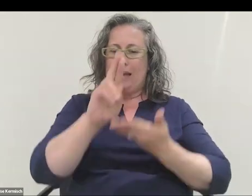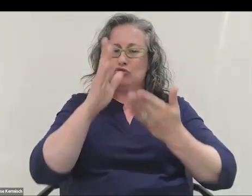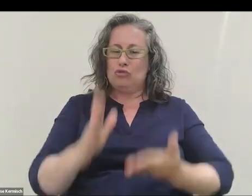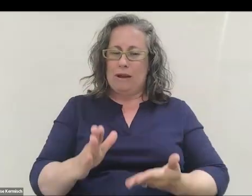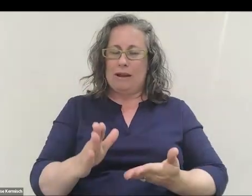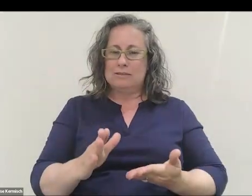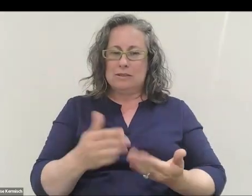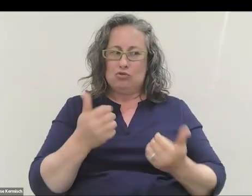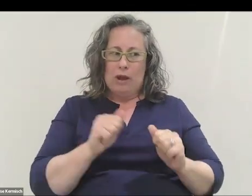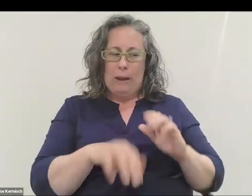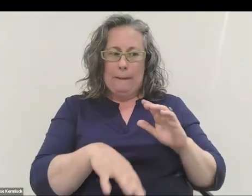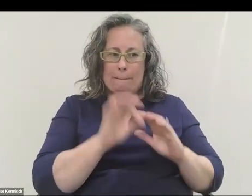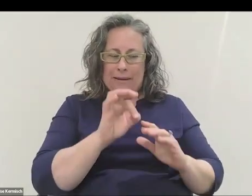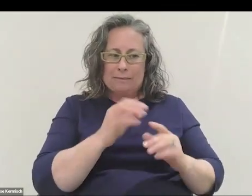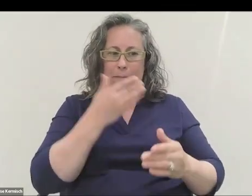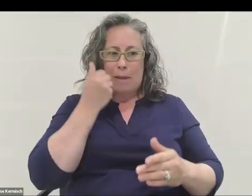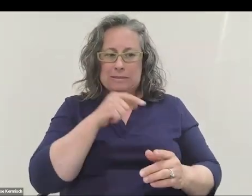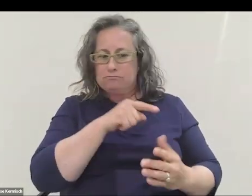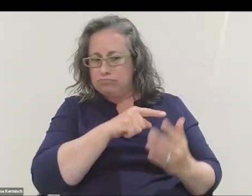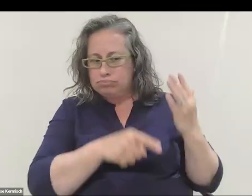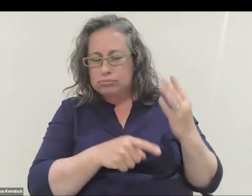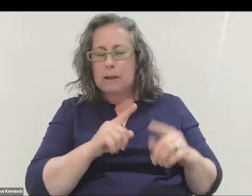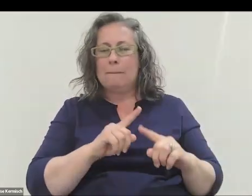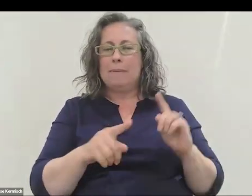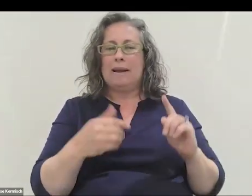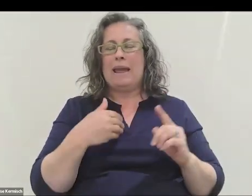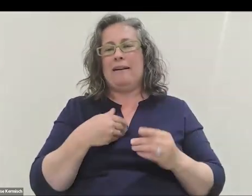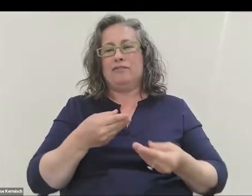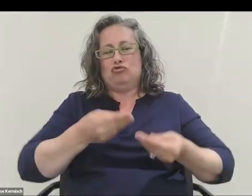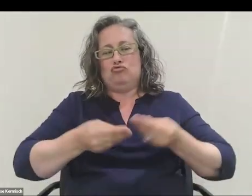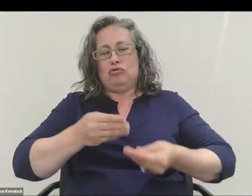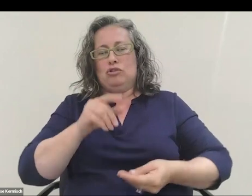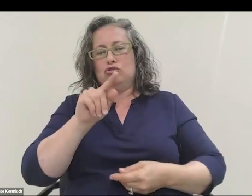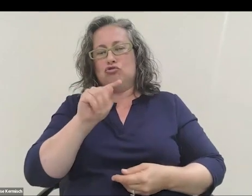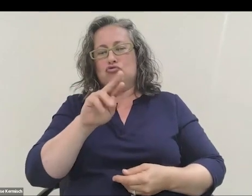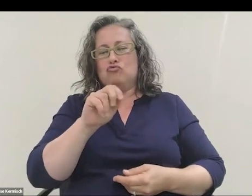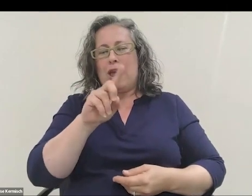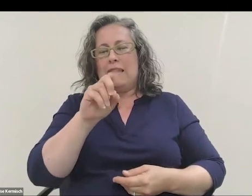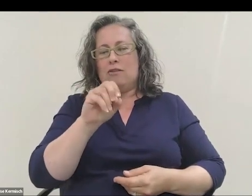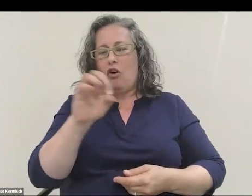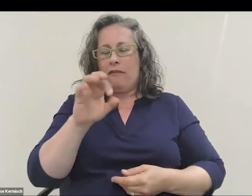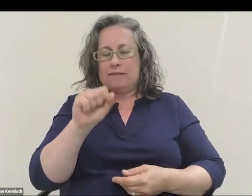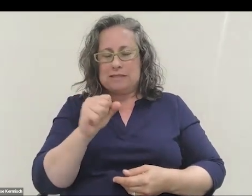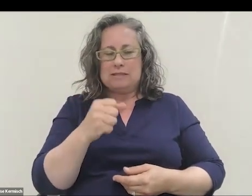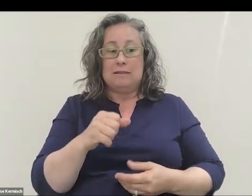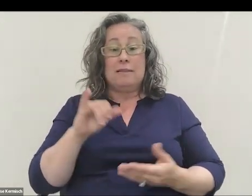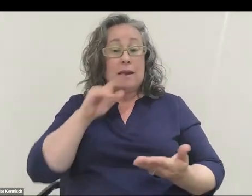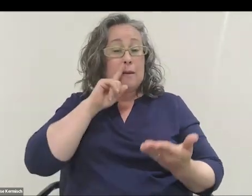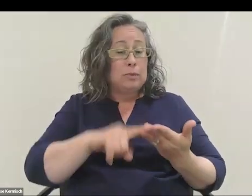They probably do stack rank them, but there are trade-offs to be made. There's certainly that research showed to me that there were things